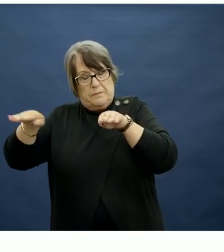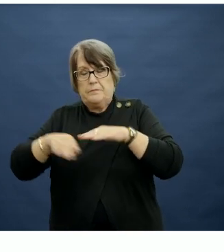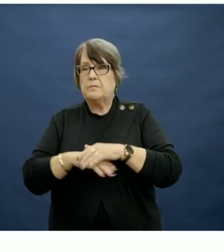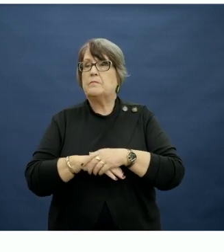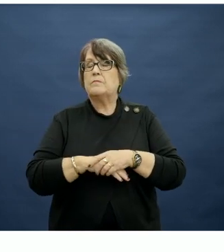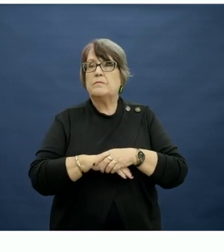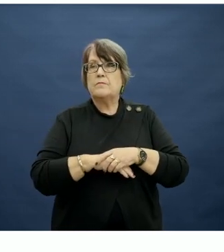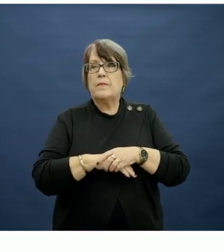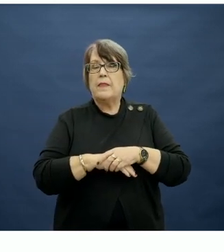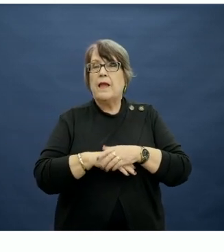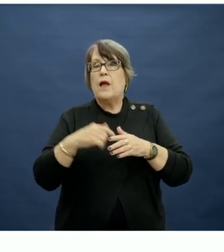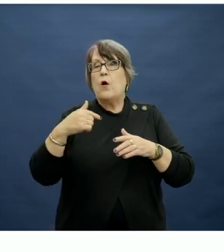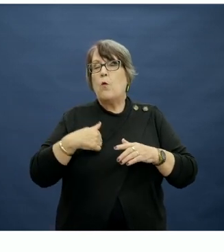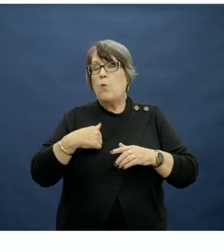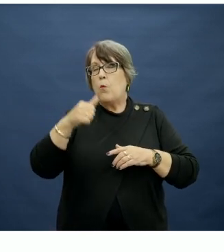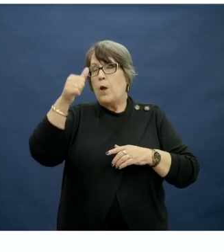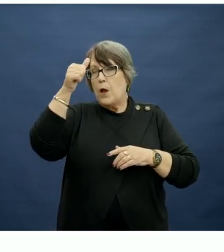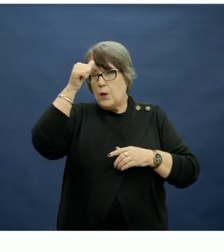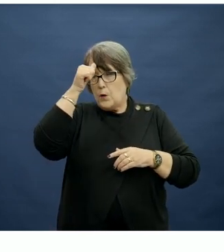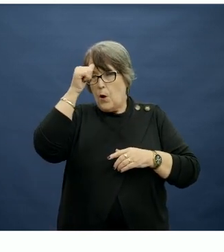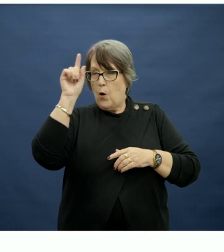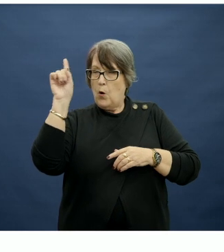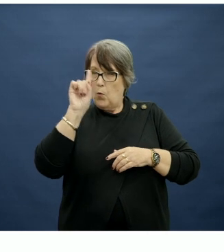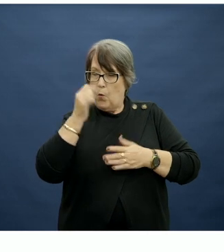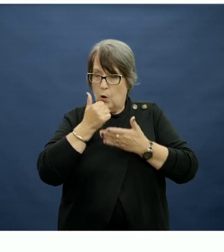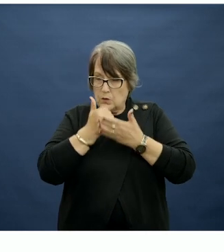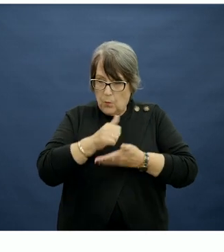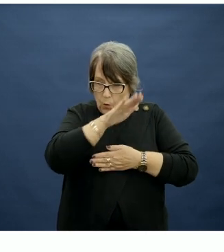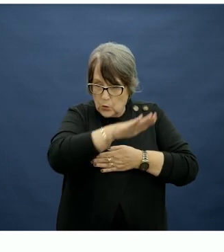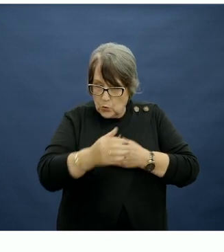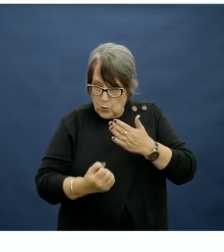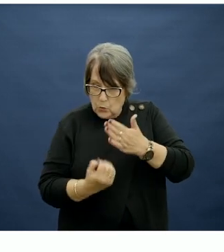So we have a clear sense of what dietary patterns support children's health, growth and development.